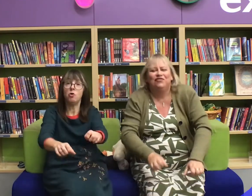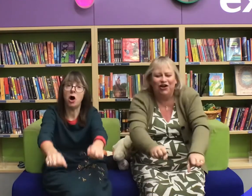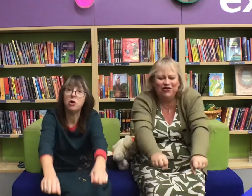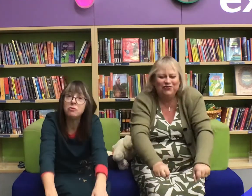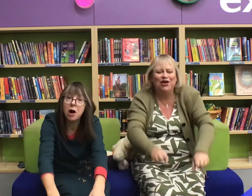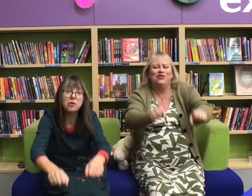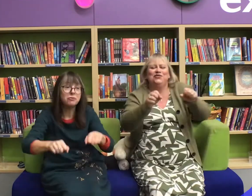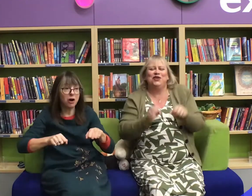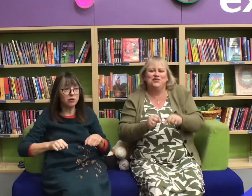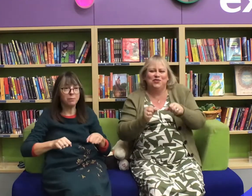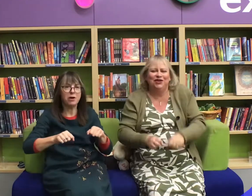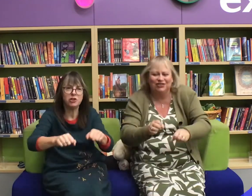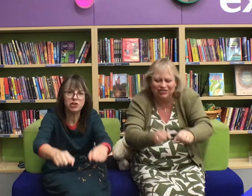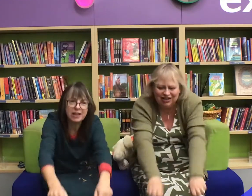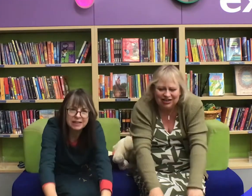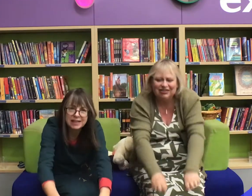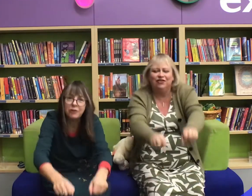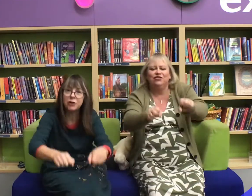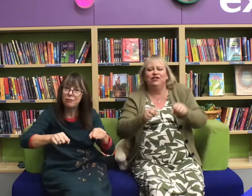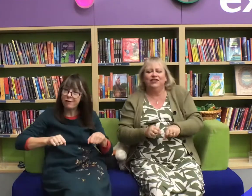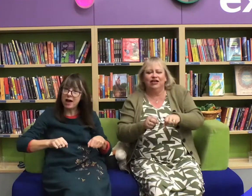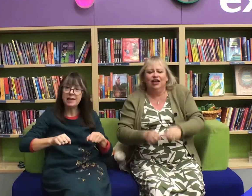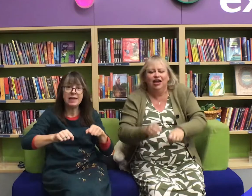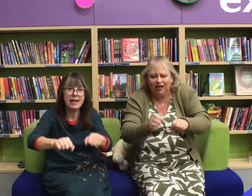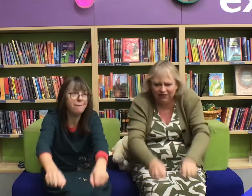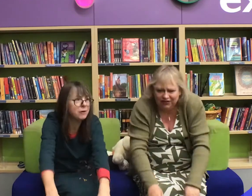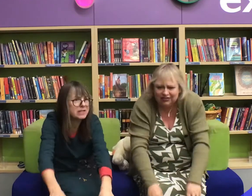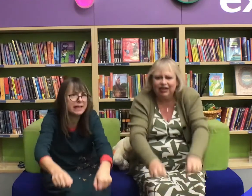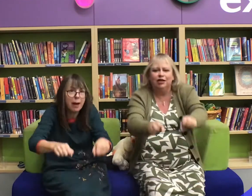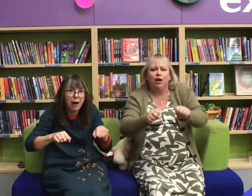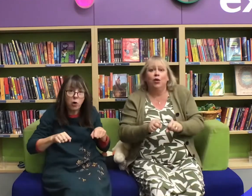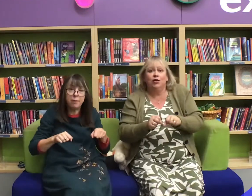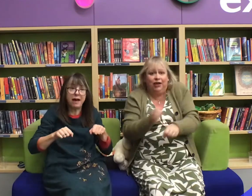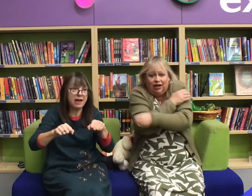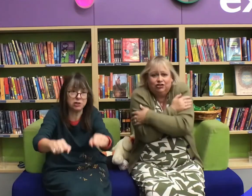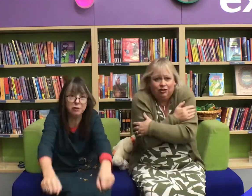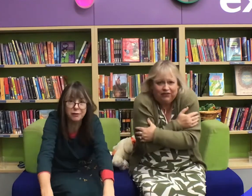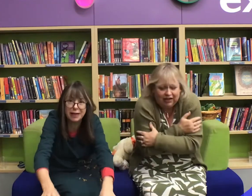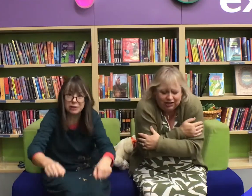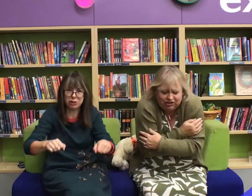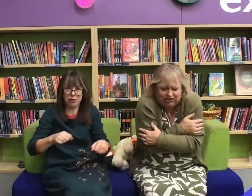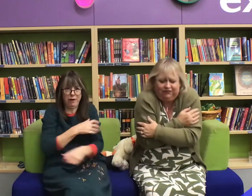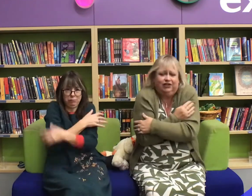Yes okay row row row your boat gently down the river if you see a polar bear don't forget